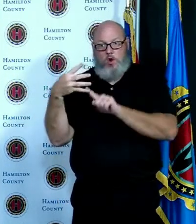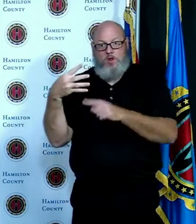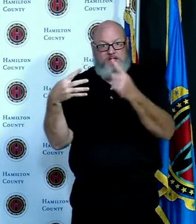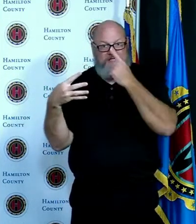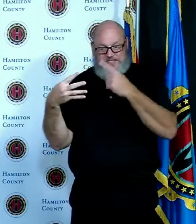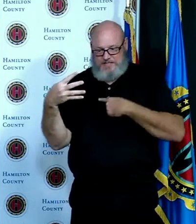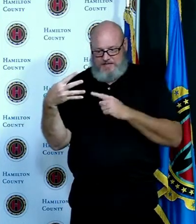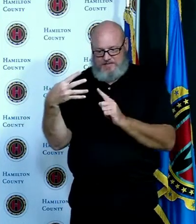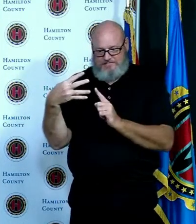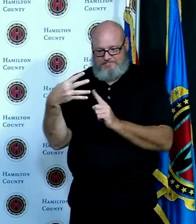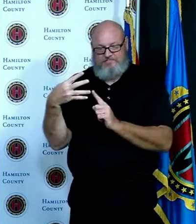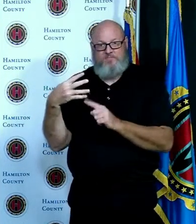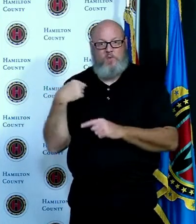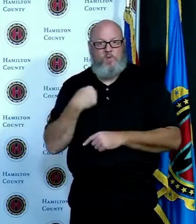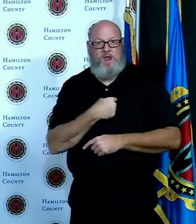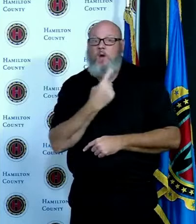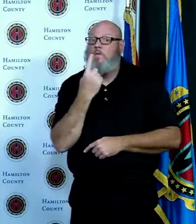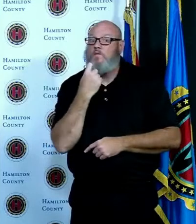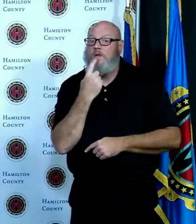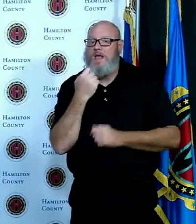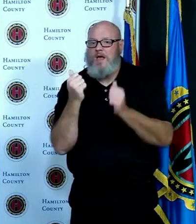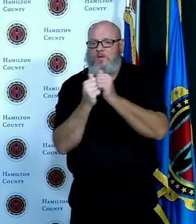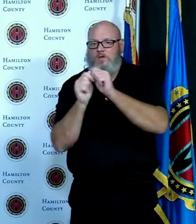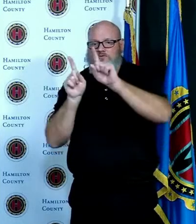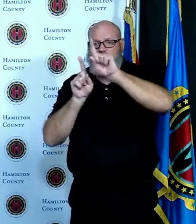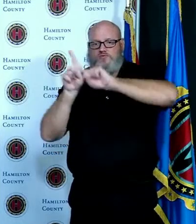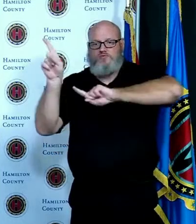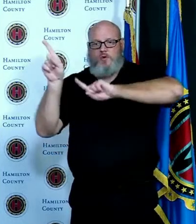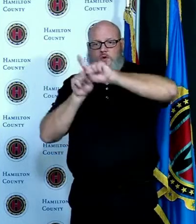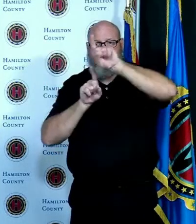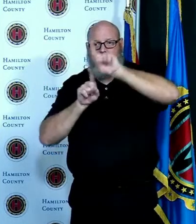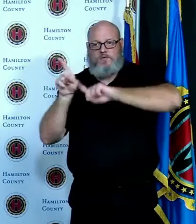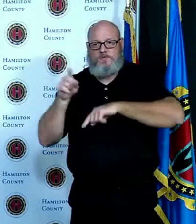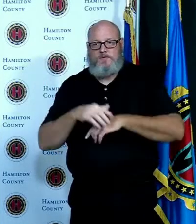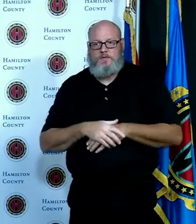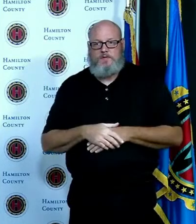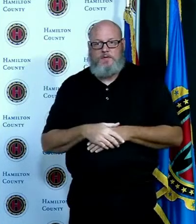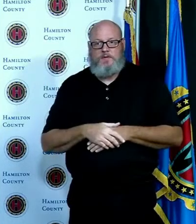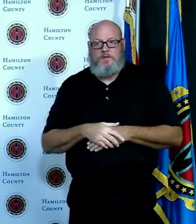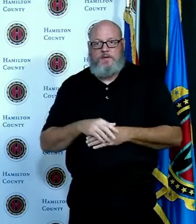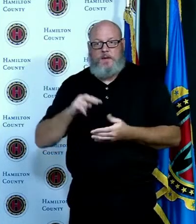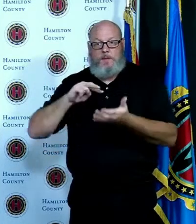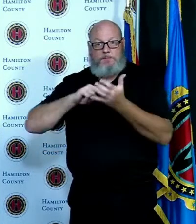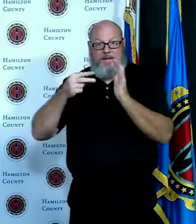seven indicators flagged while we while several indicators continue to have some improvement